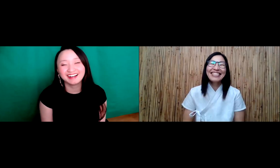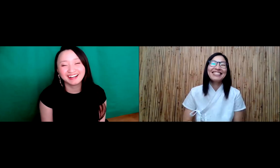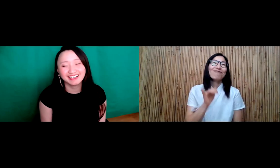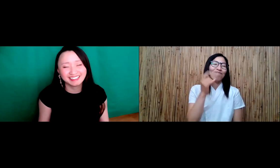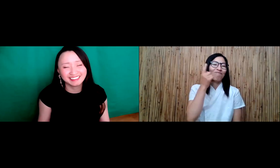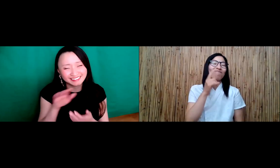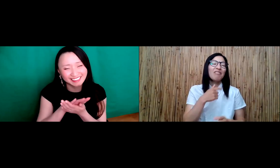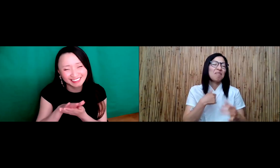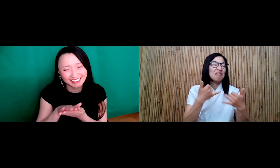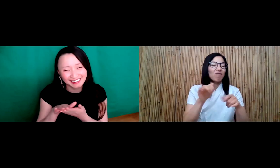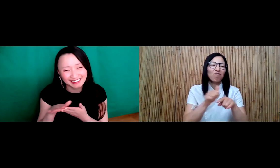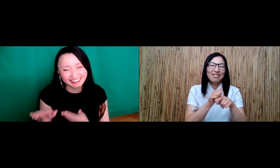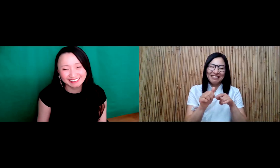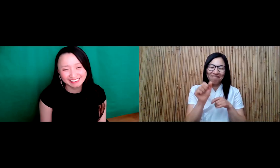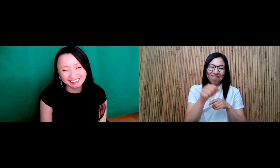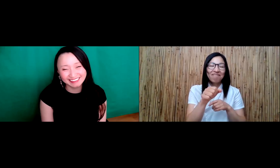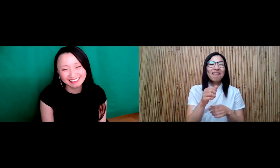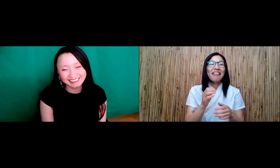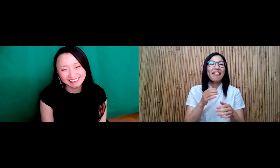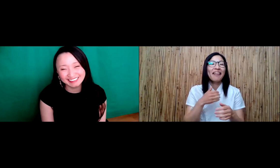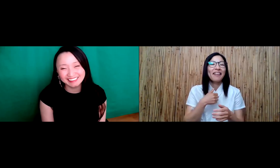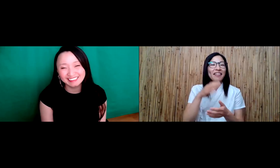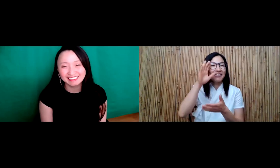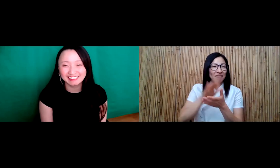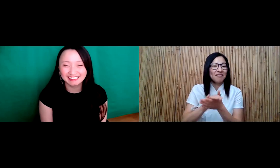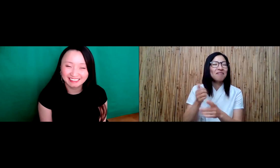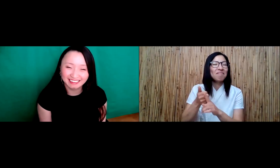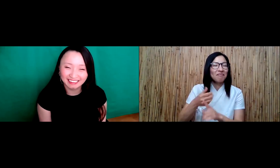And once they saw and got to actually visit where I lived, they better understood where